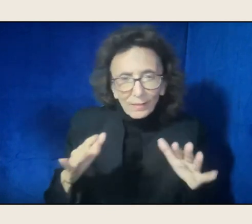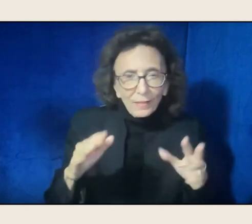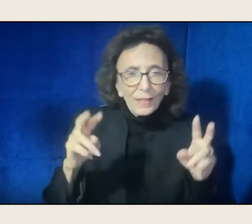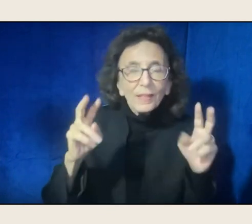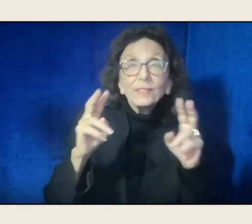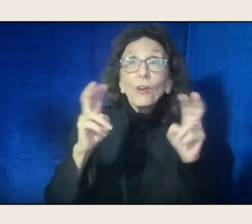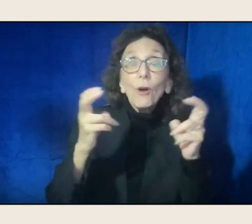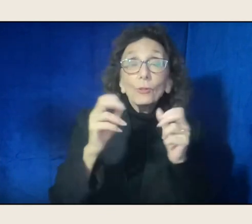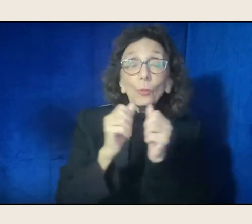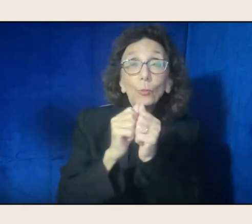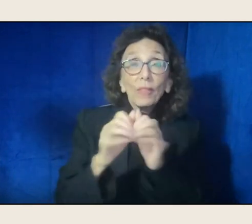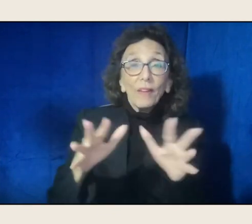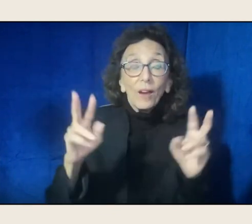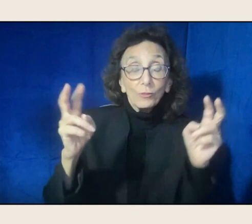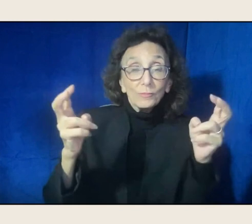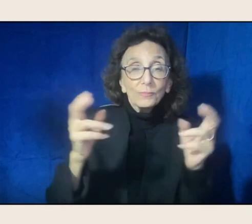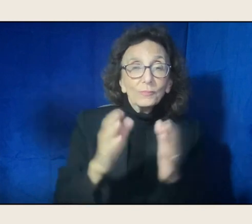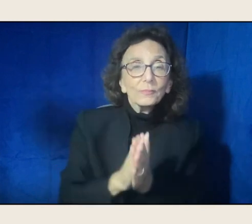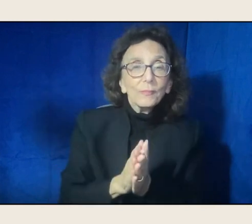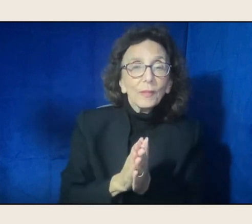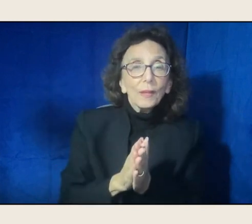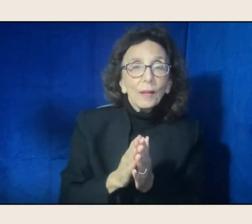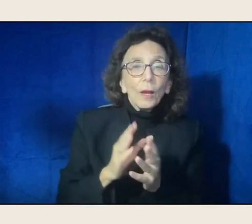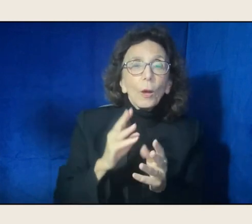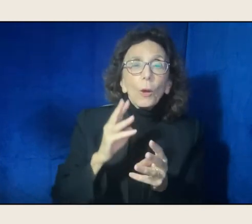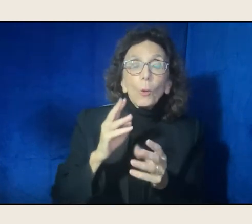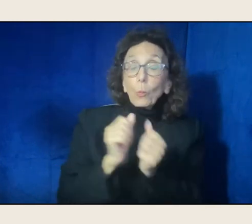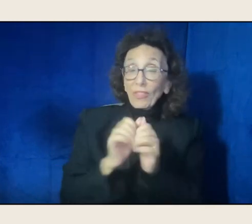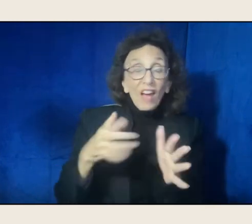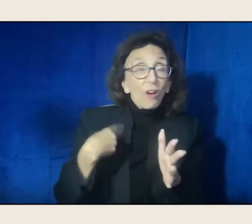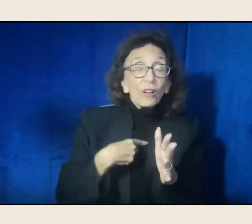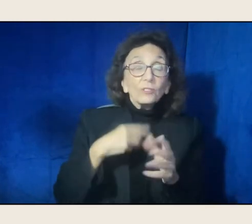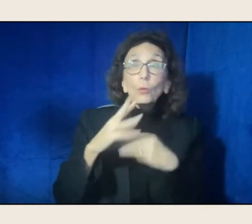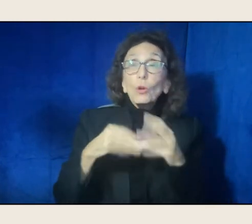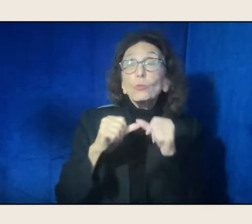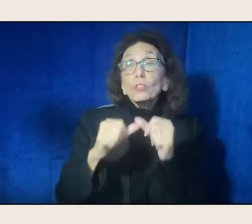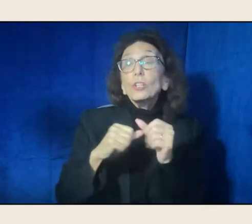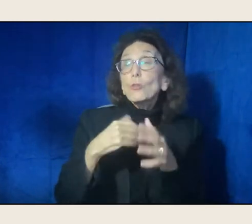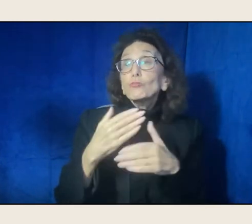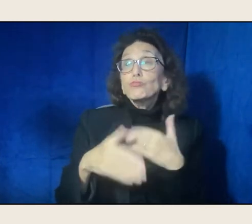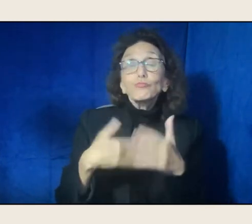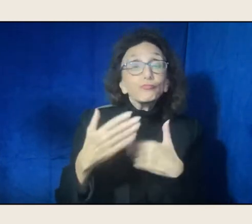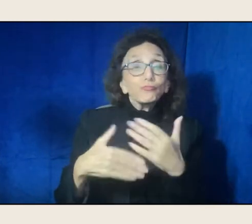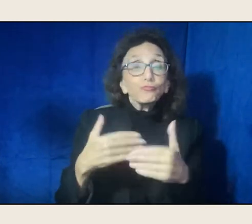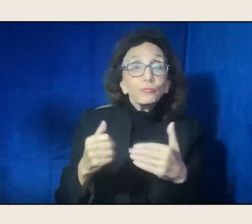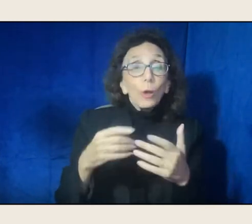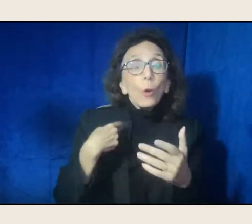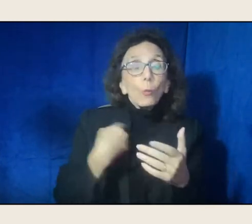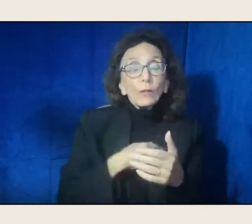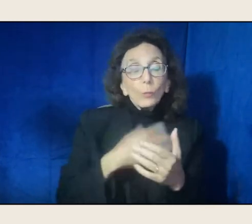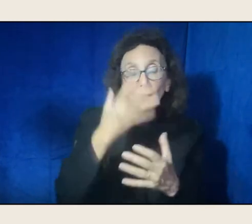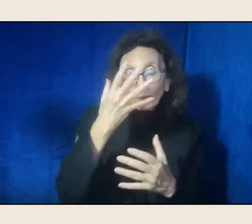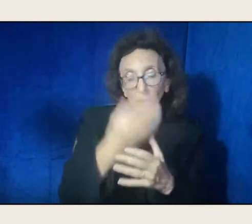"The world will keep trudging through time without us, "when we lift from the story contest to fly home.